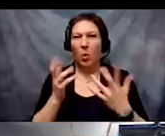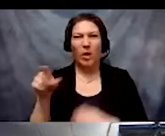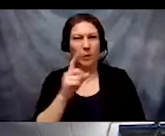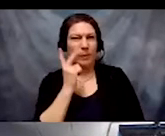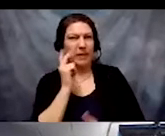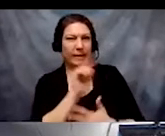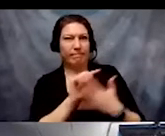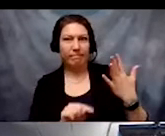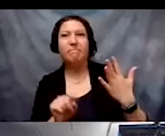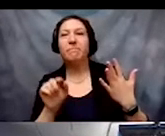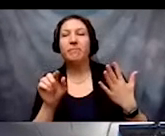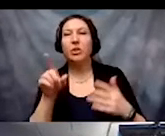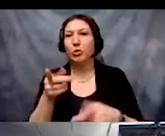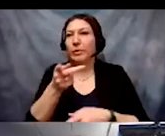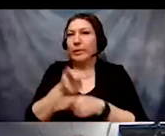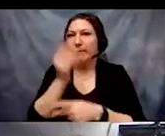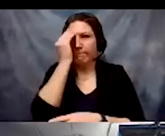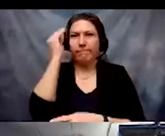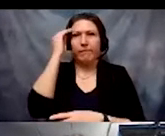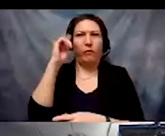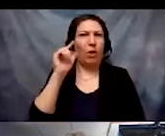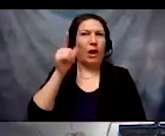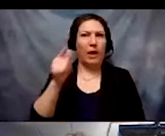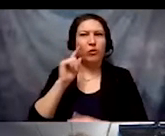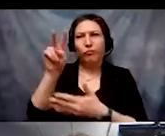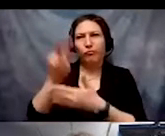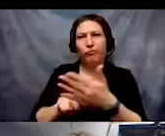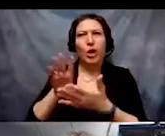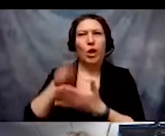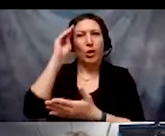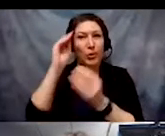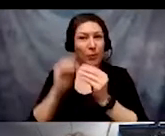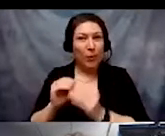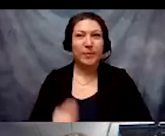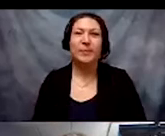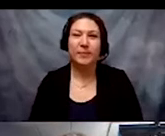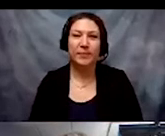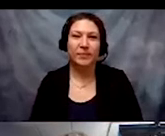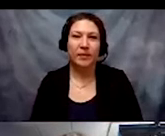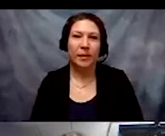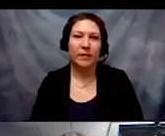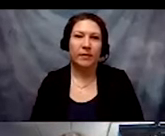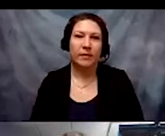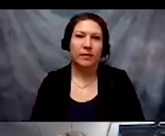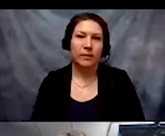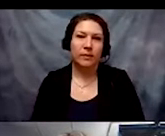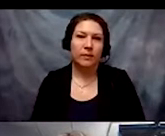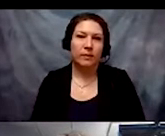that for your learning. Next we have a tool